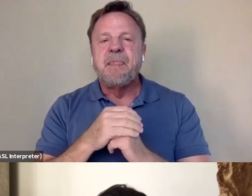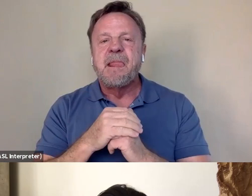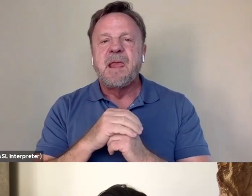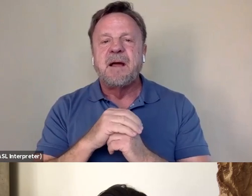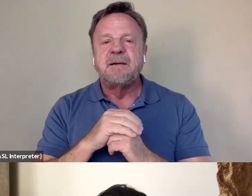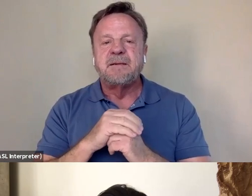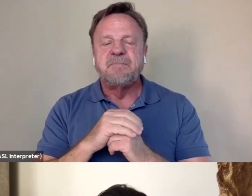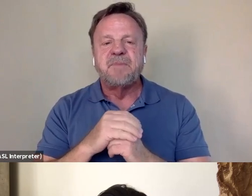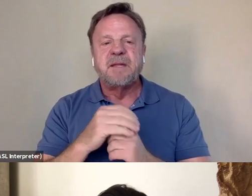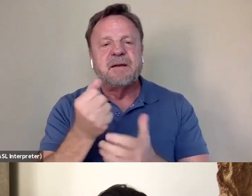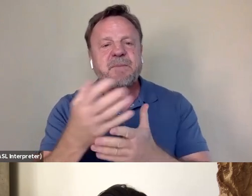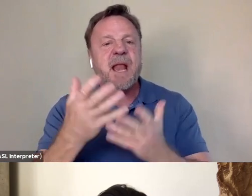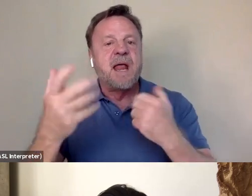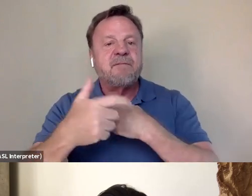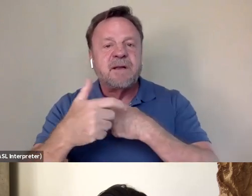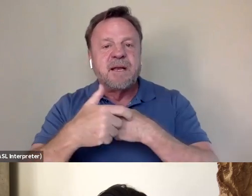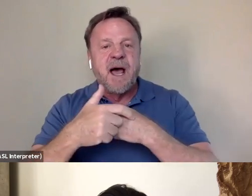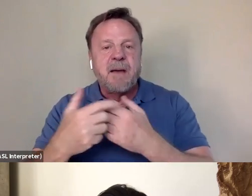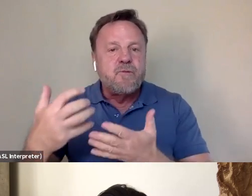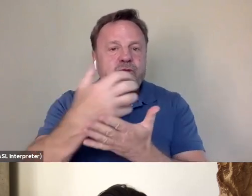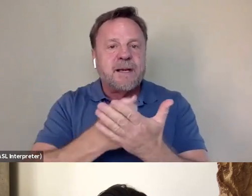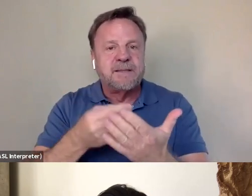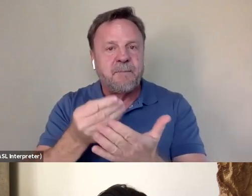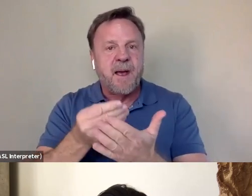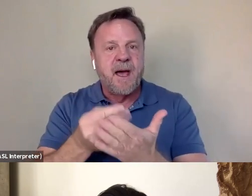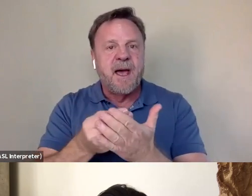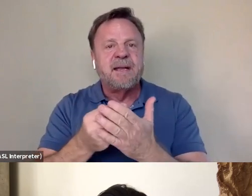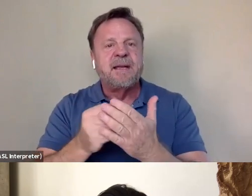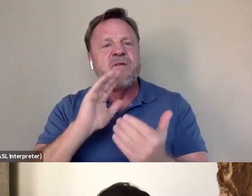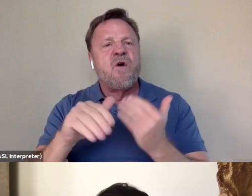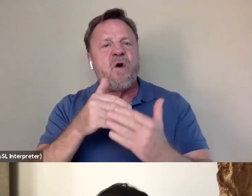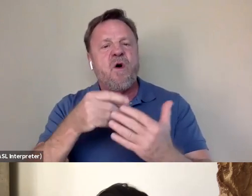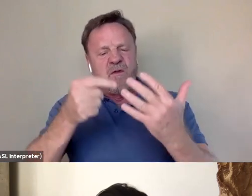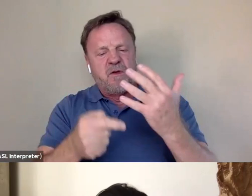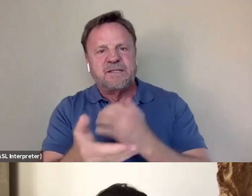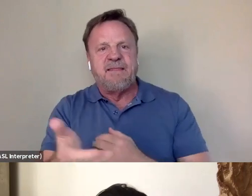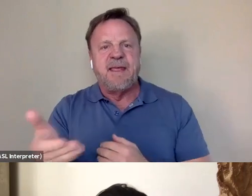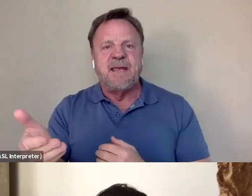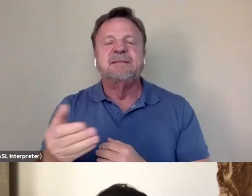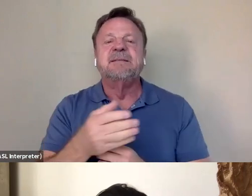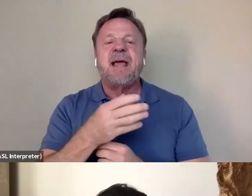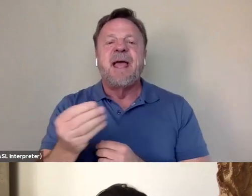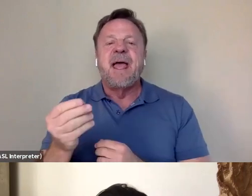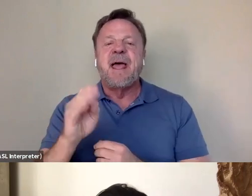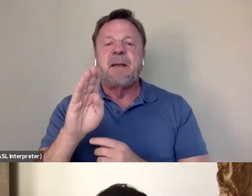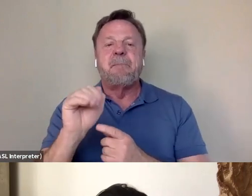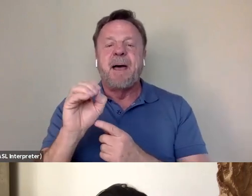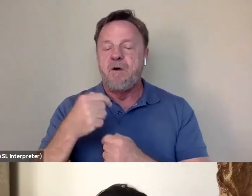A lot of time, you know, raising money and all of those things. And we had... Bao and I had spoken about the film.